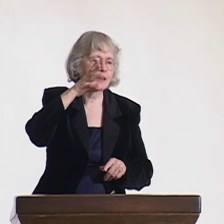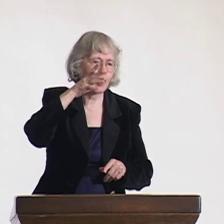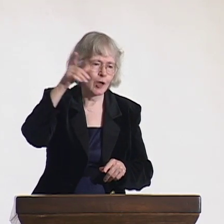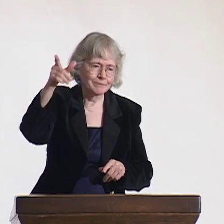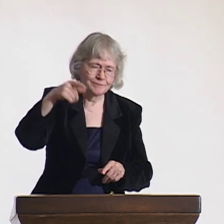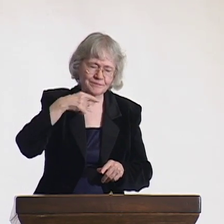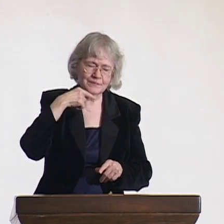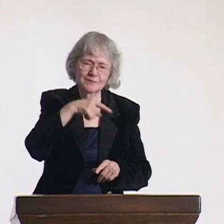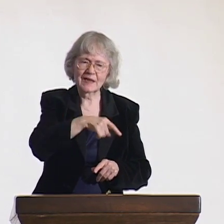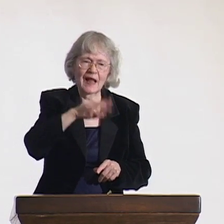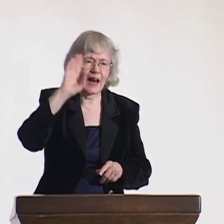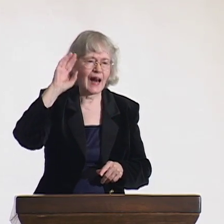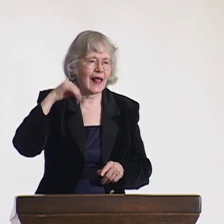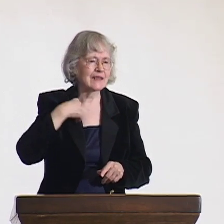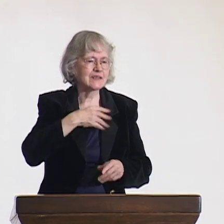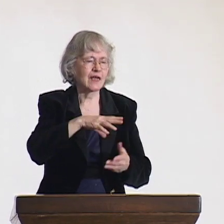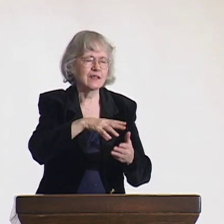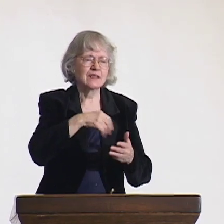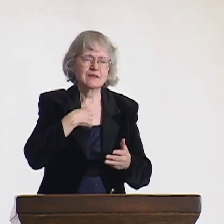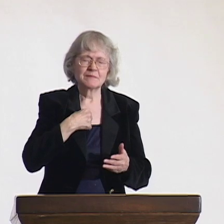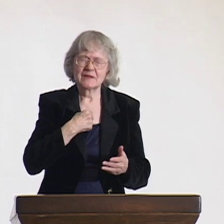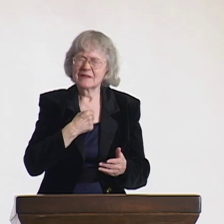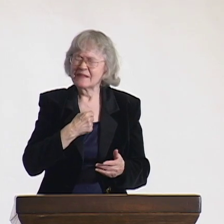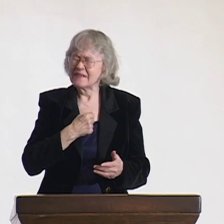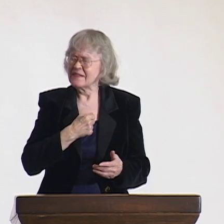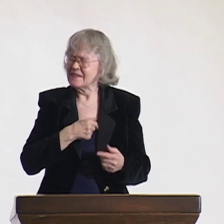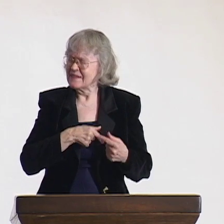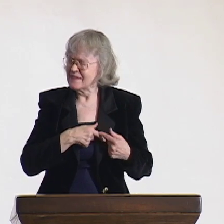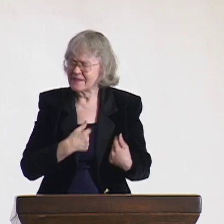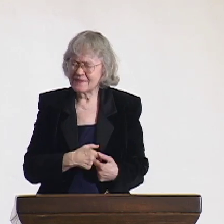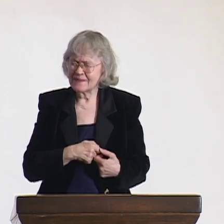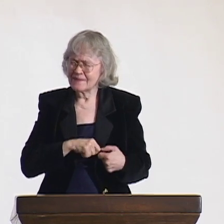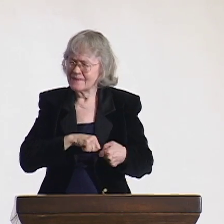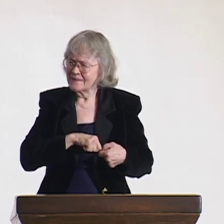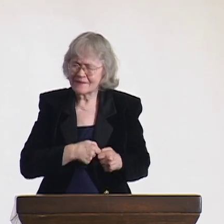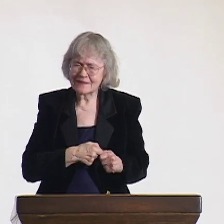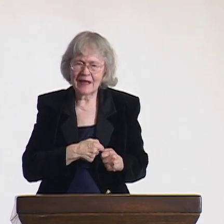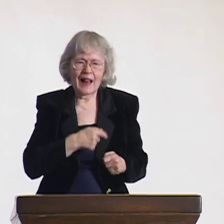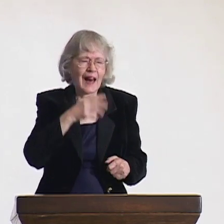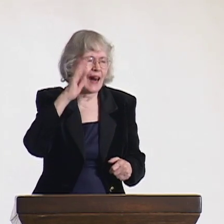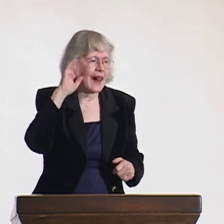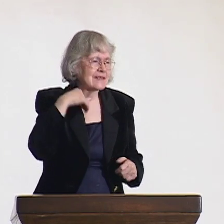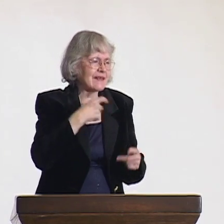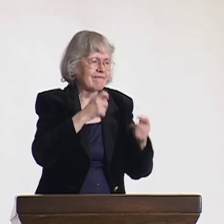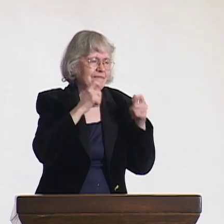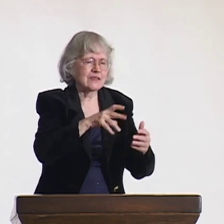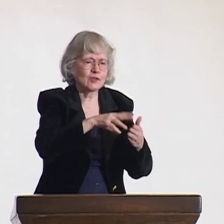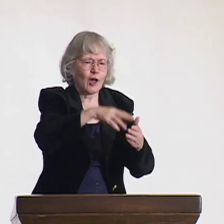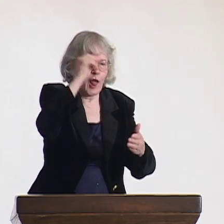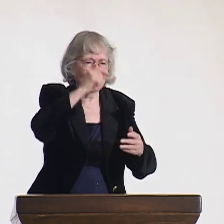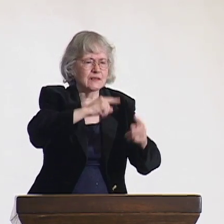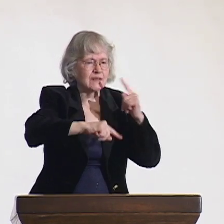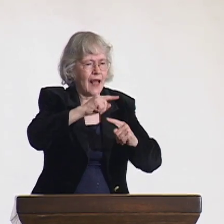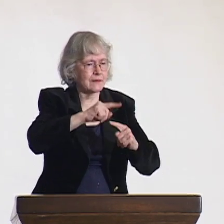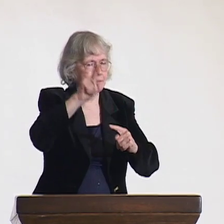"Liisa is learning sign language very quickly." My mother was heartbroken. I didn't know it at the time